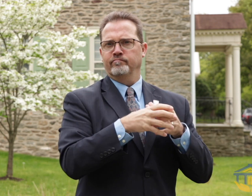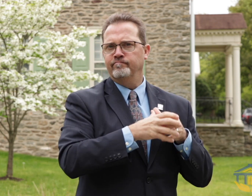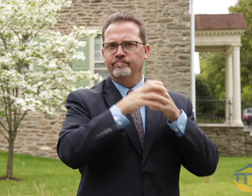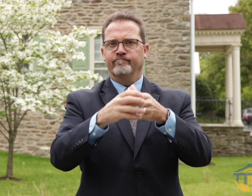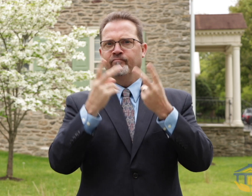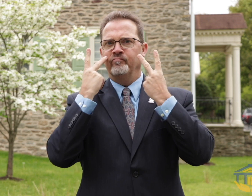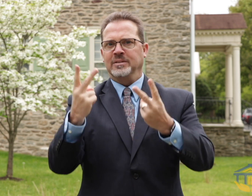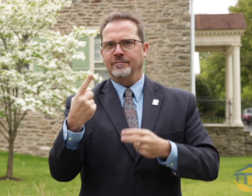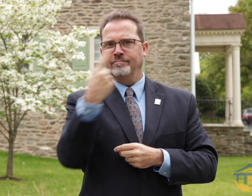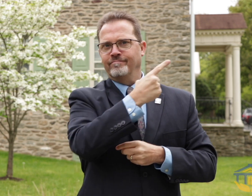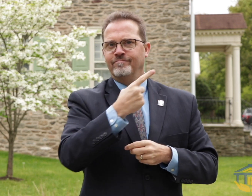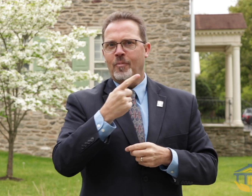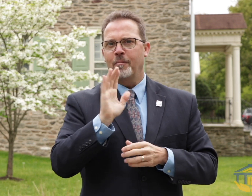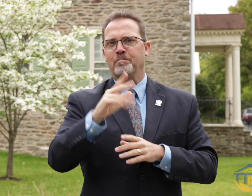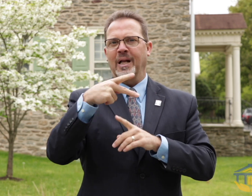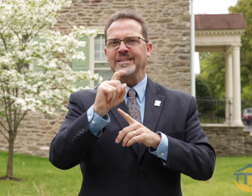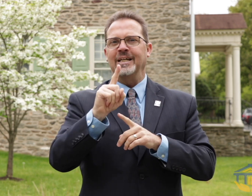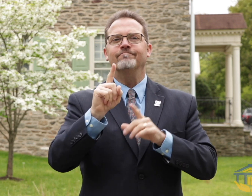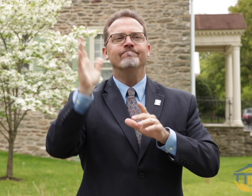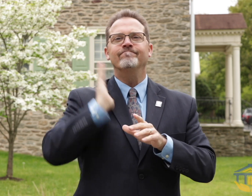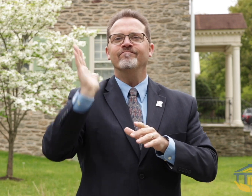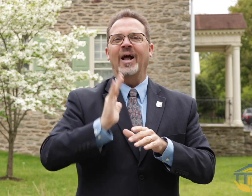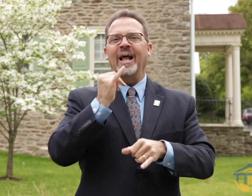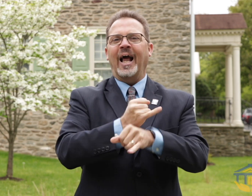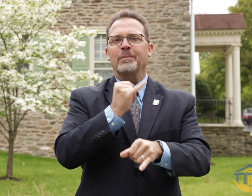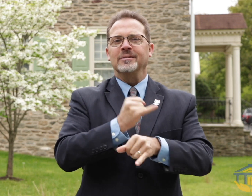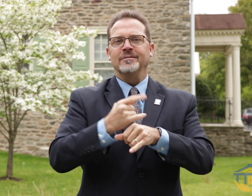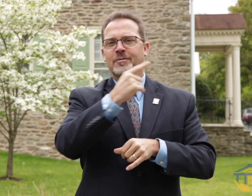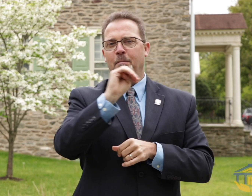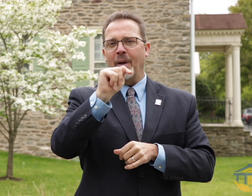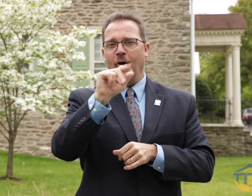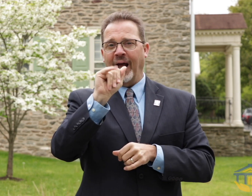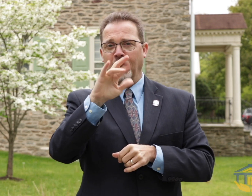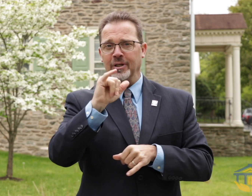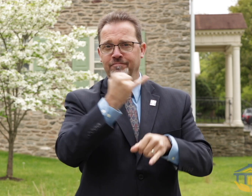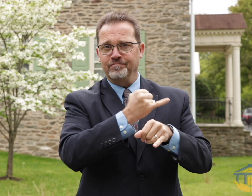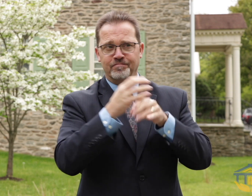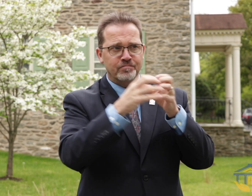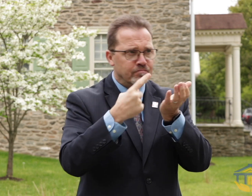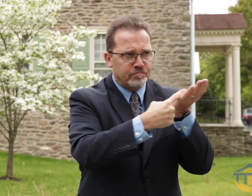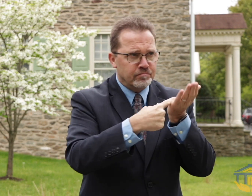were able to do a site visit at the old PSD campus in Mount Airy. We went to